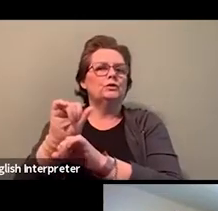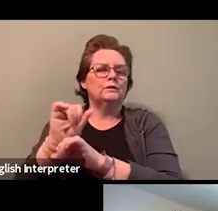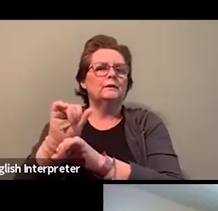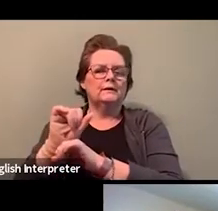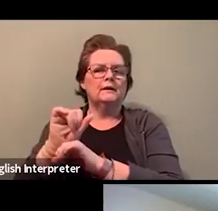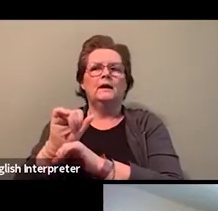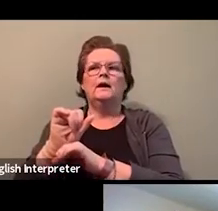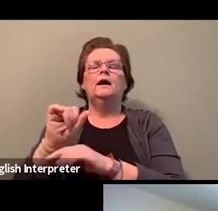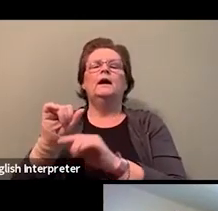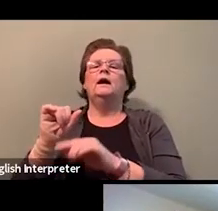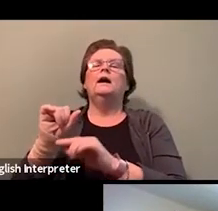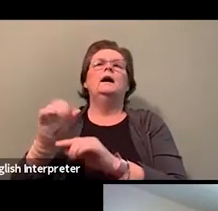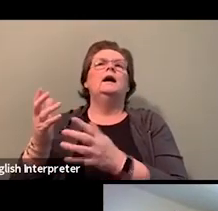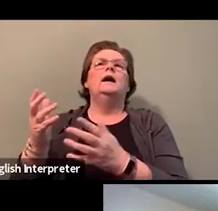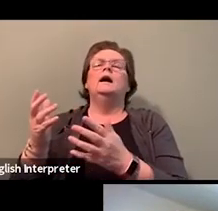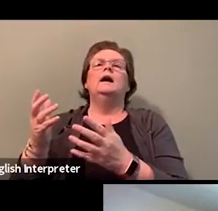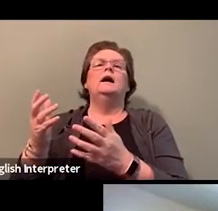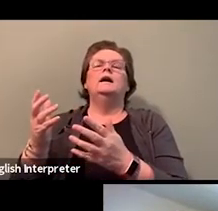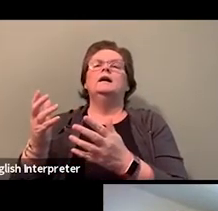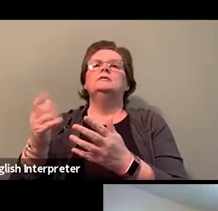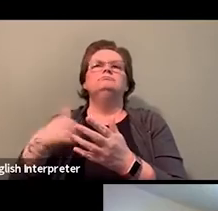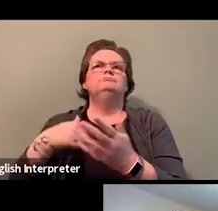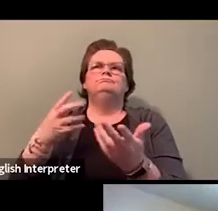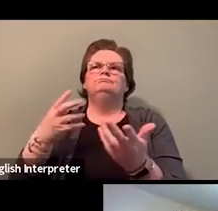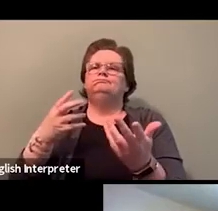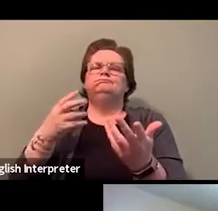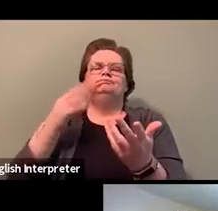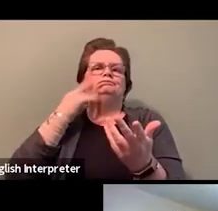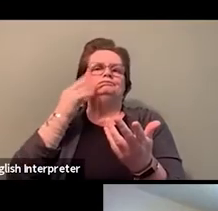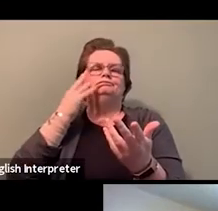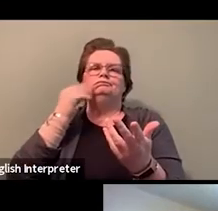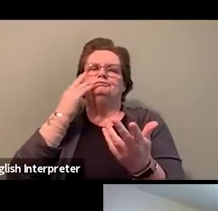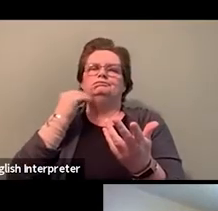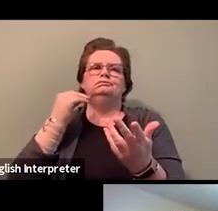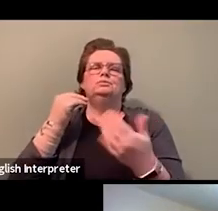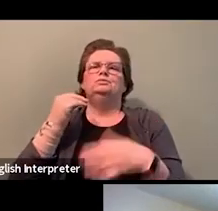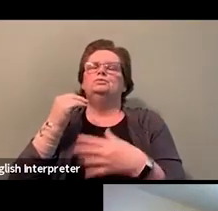of how race played a factor.